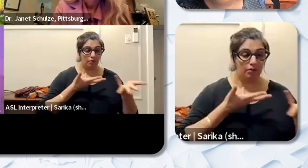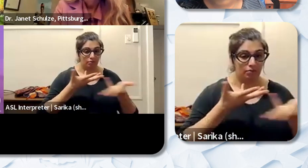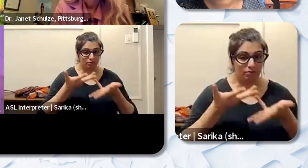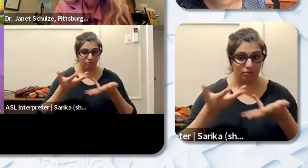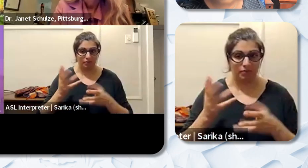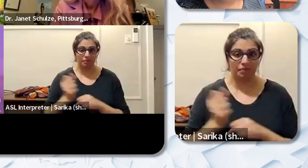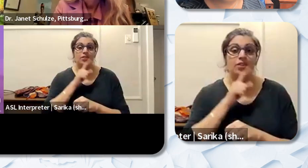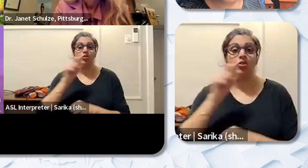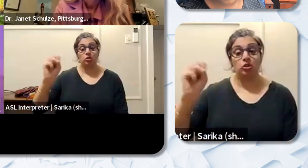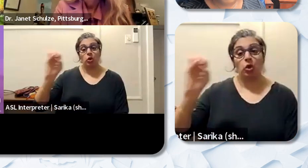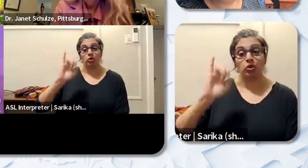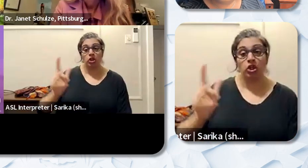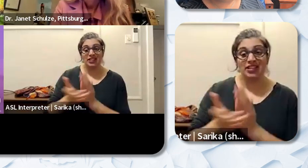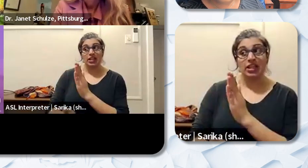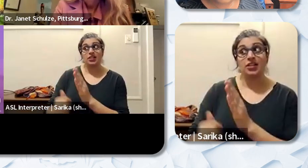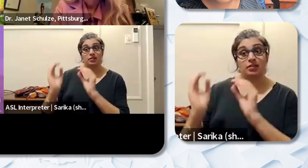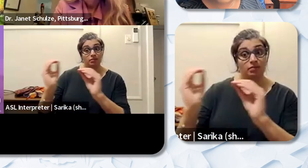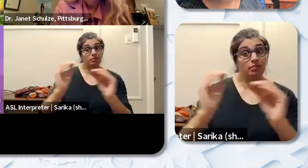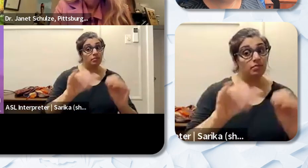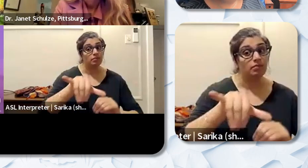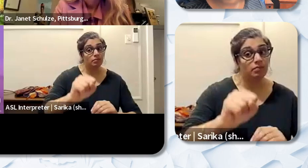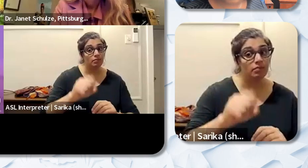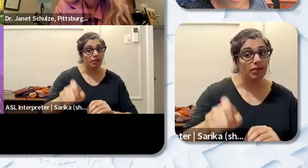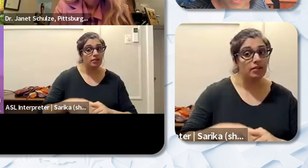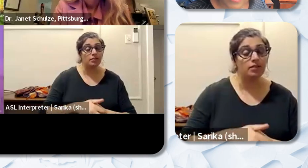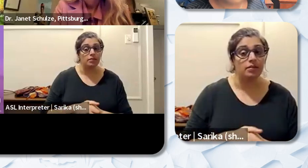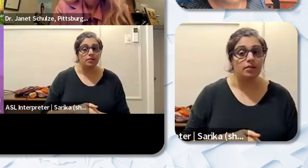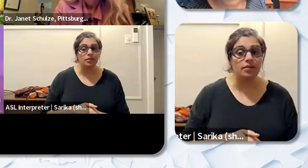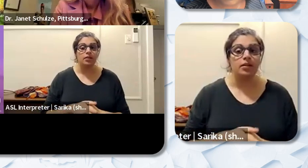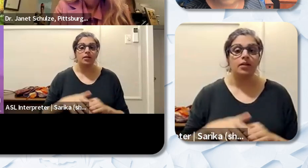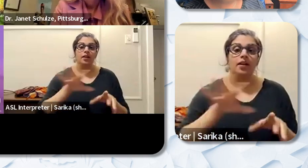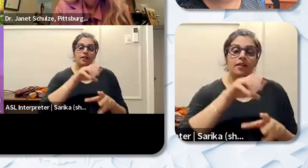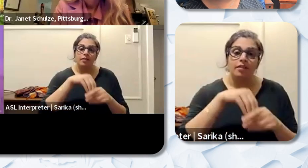social skills is being taught. So and those skills that have those training and those skills that